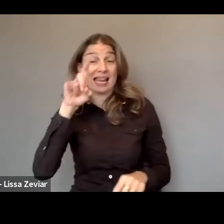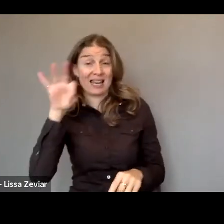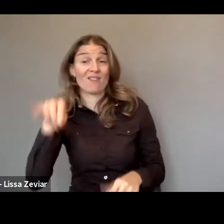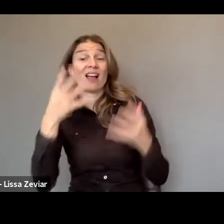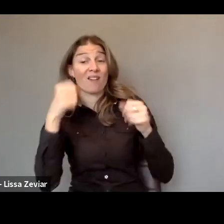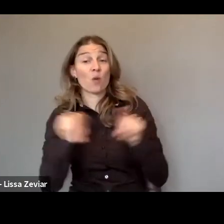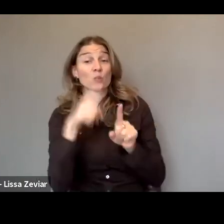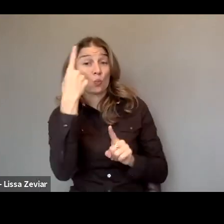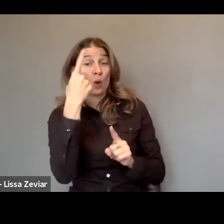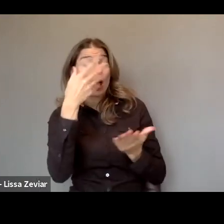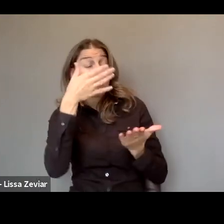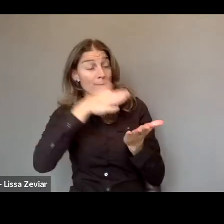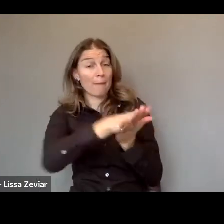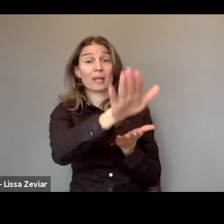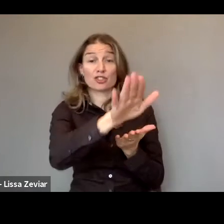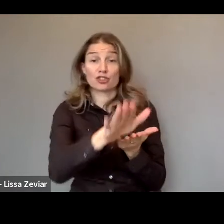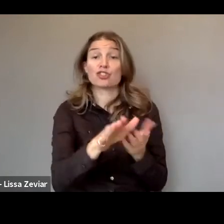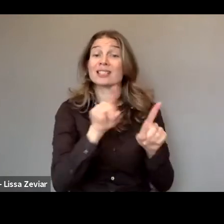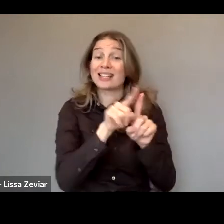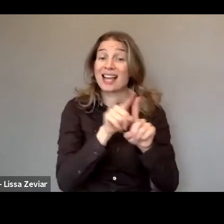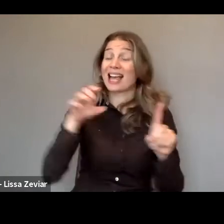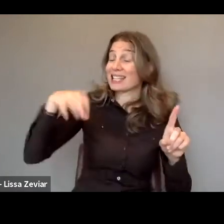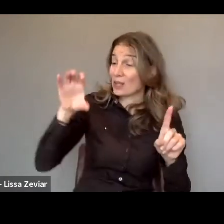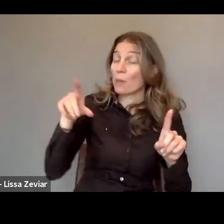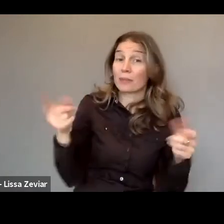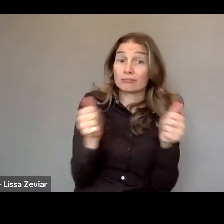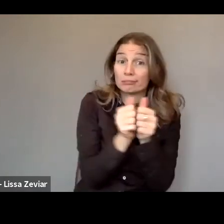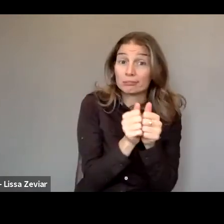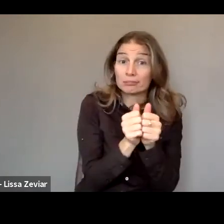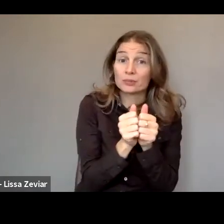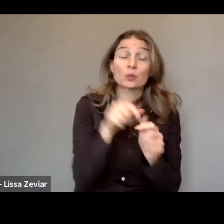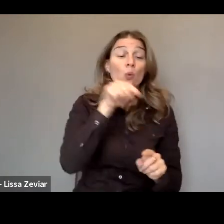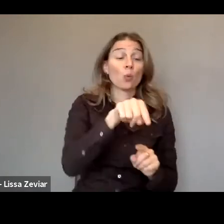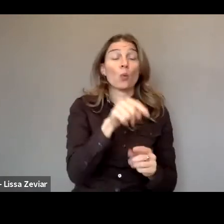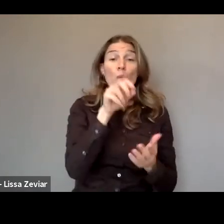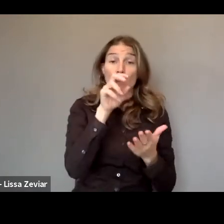so perhaps we can share the link with this publication in the chat.